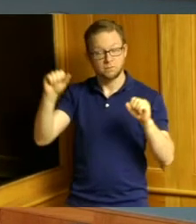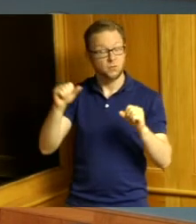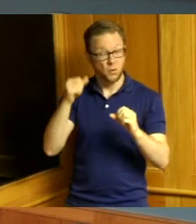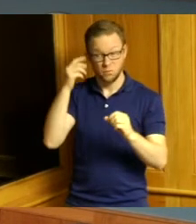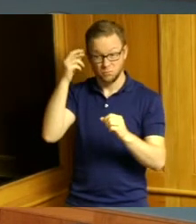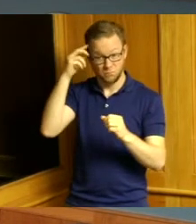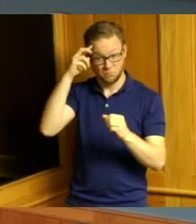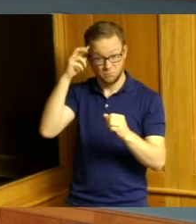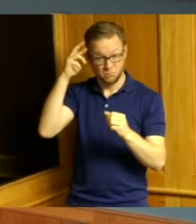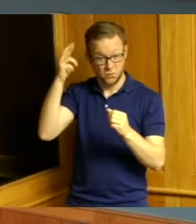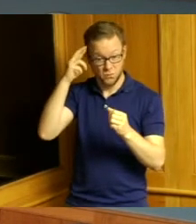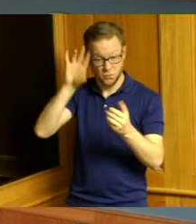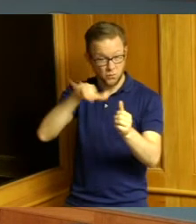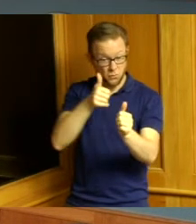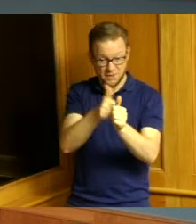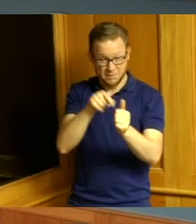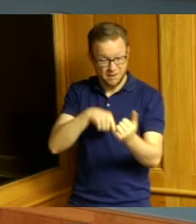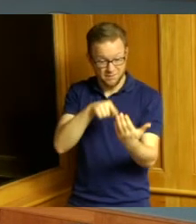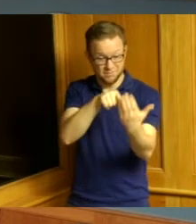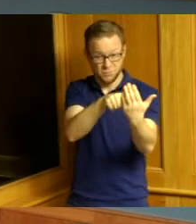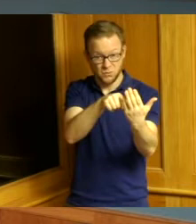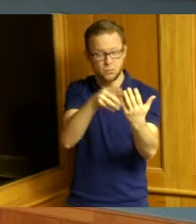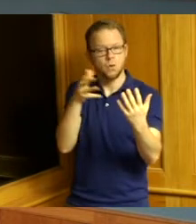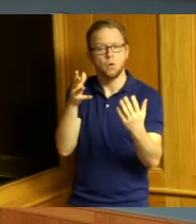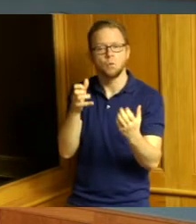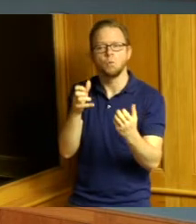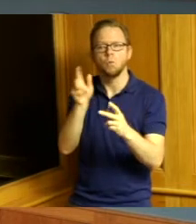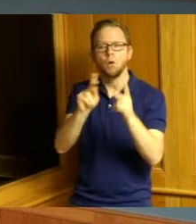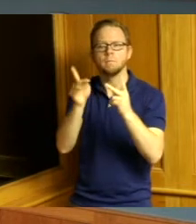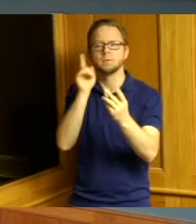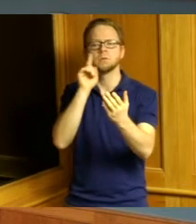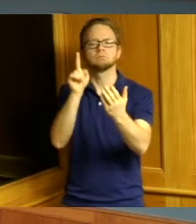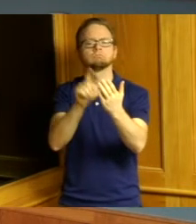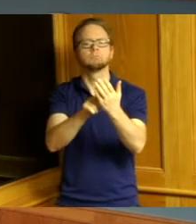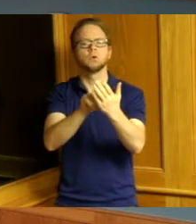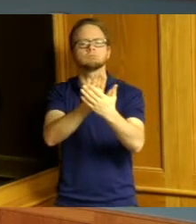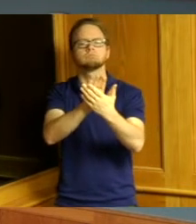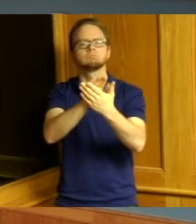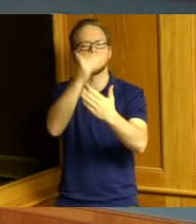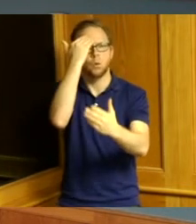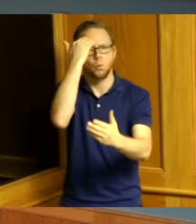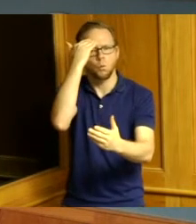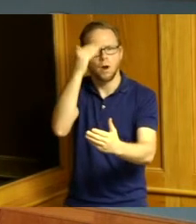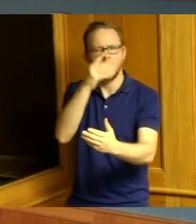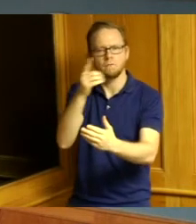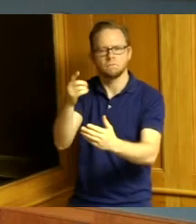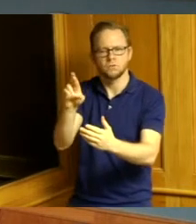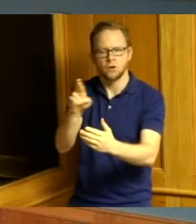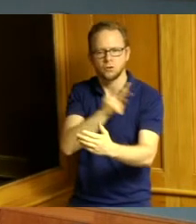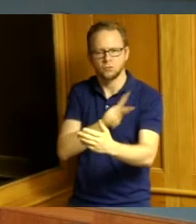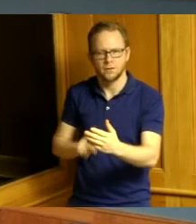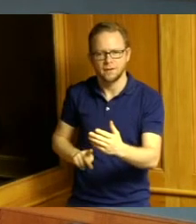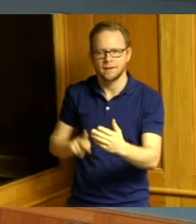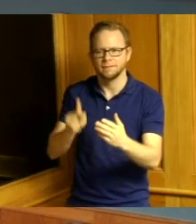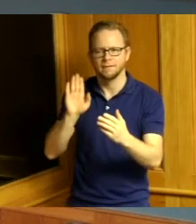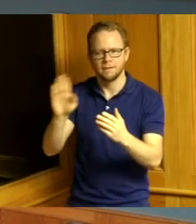to Dr King and the things that he's done and what he did and what he left his legacy that he left